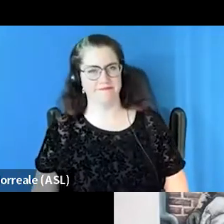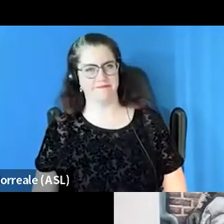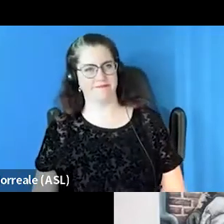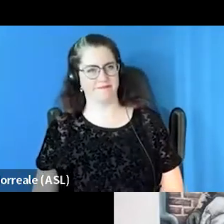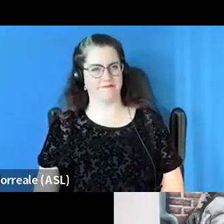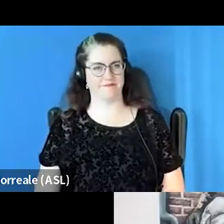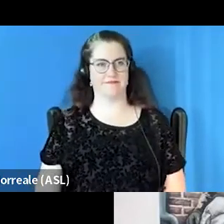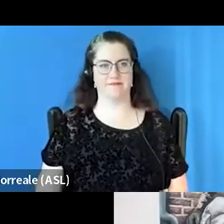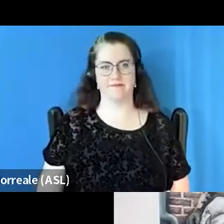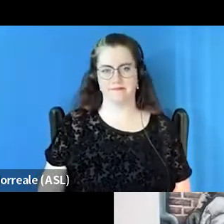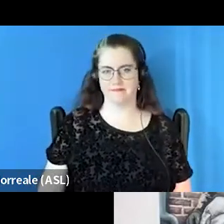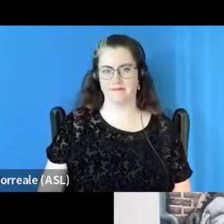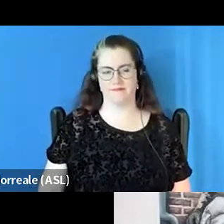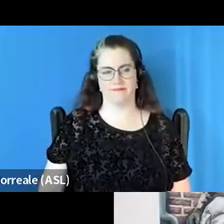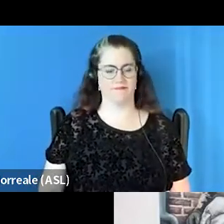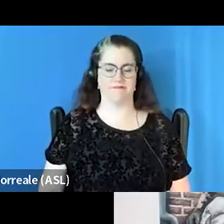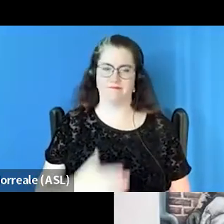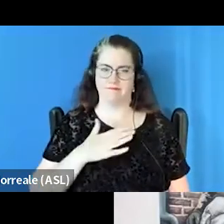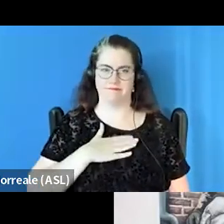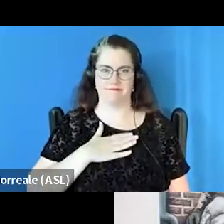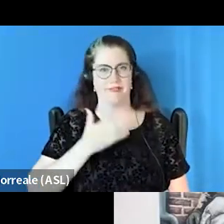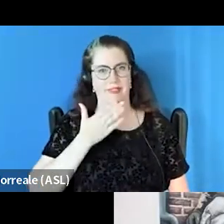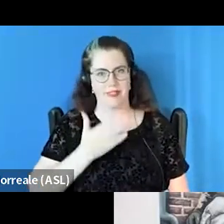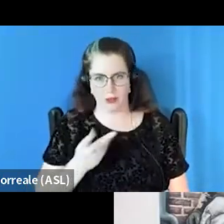I'm glad both Donald and Rosie talked about